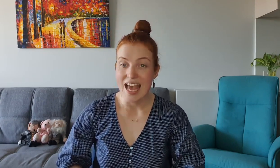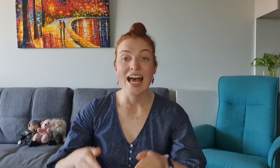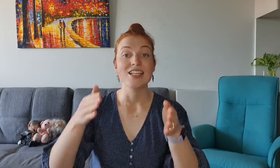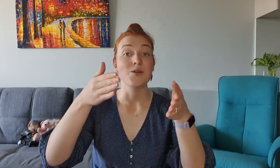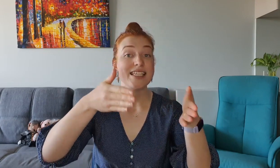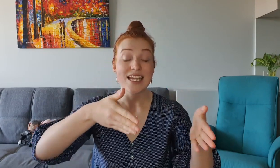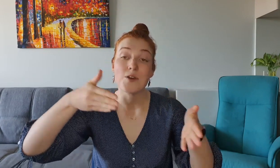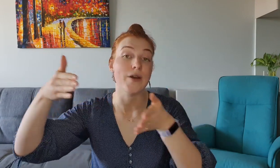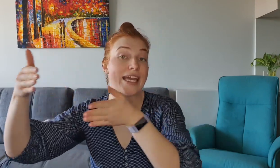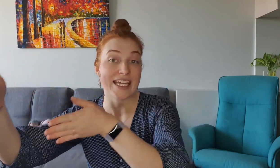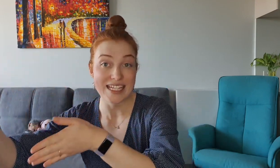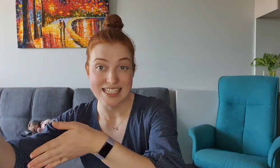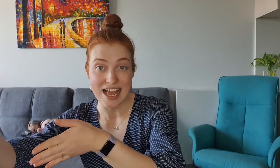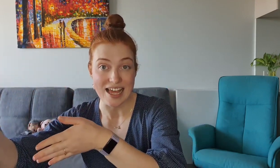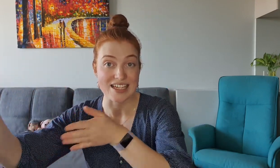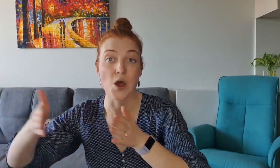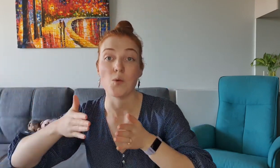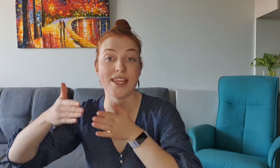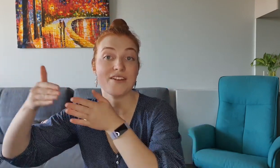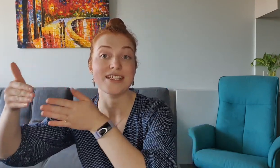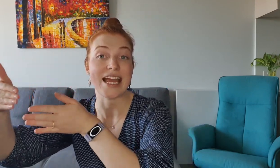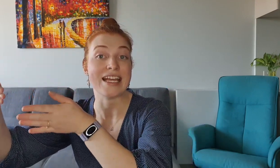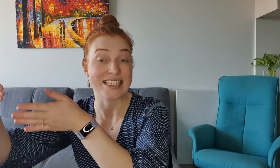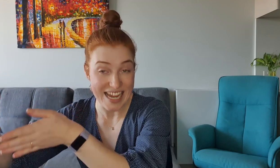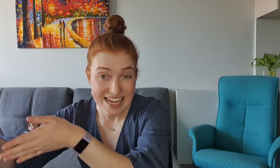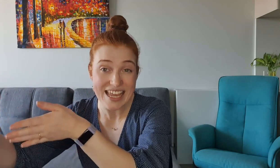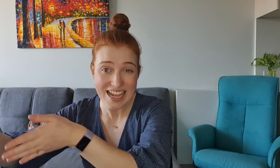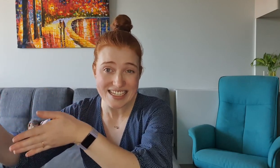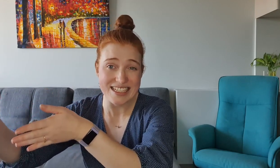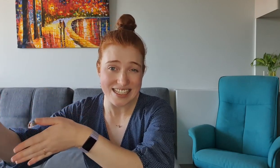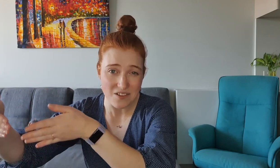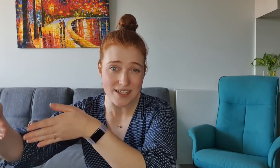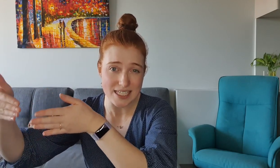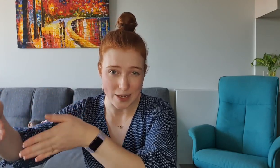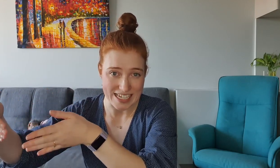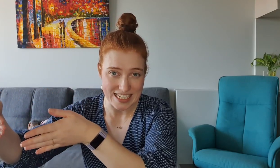So instead of going inside where there is a dedicated selfie suite